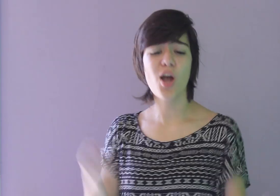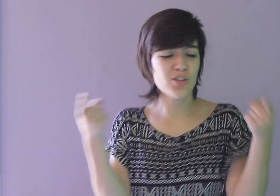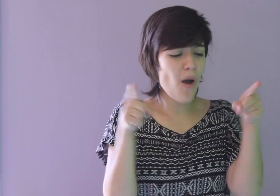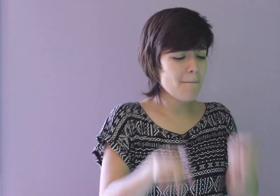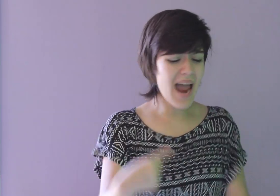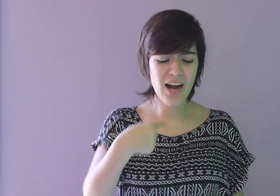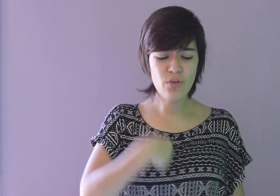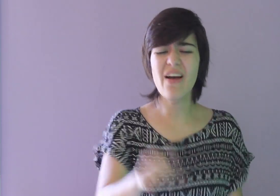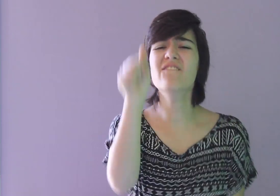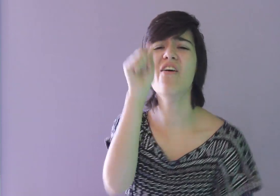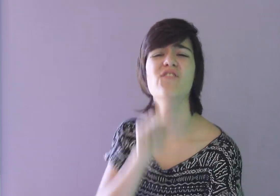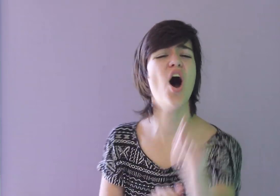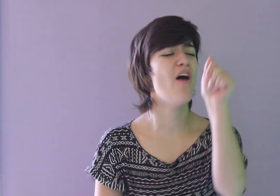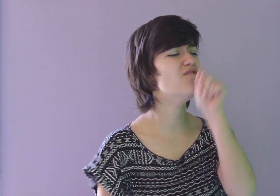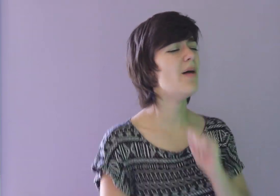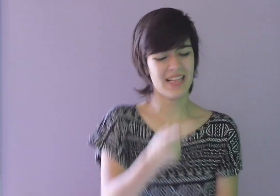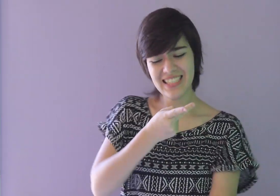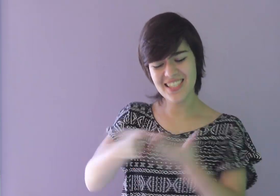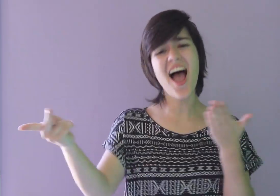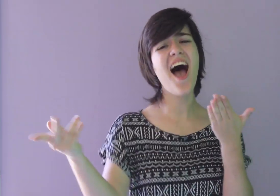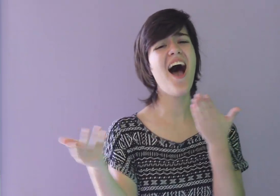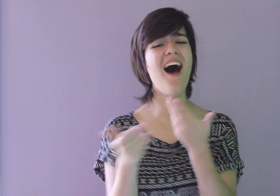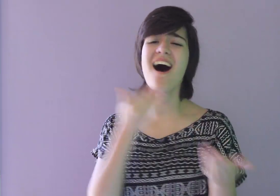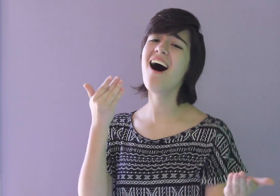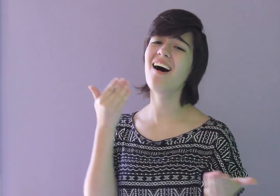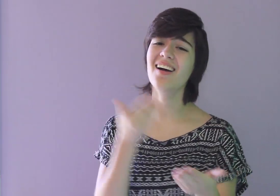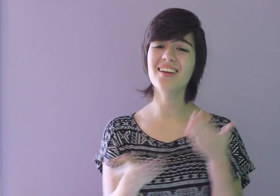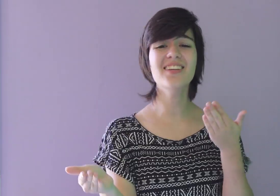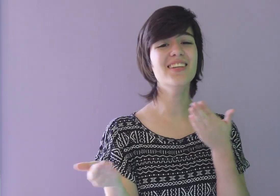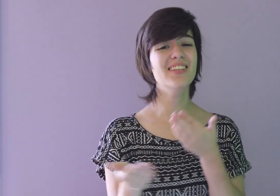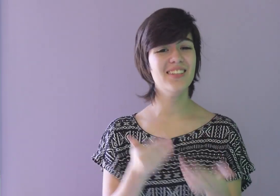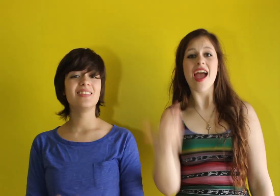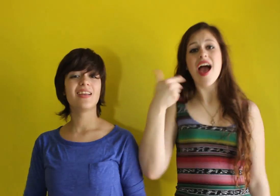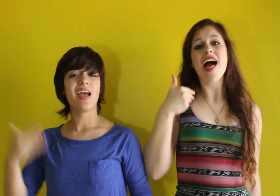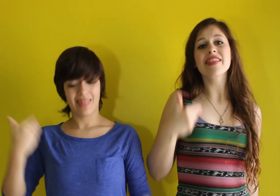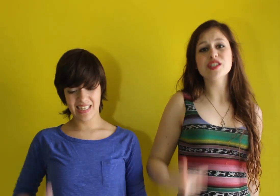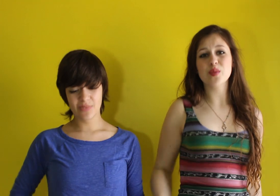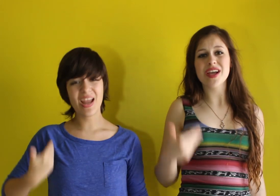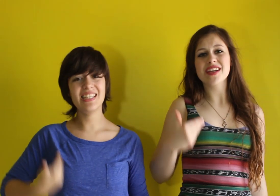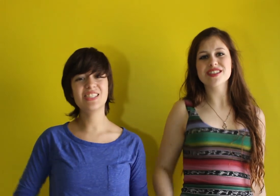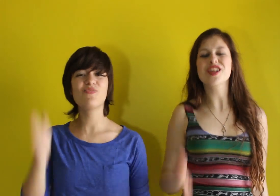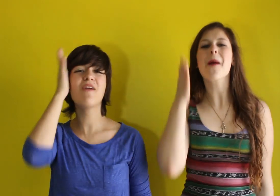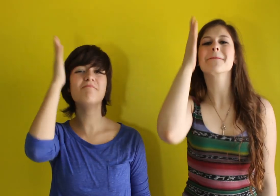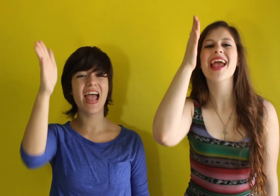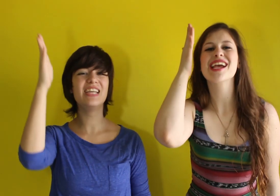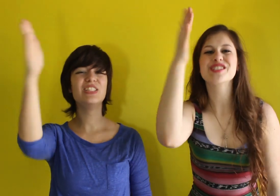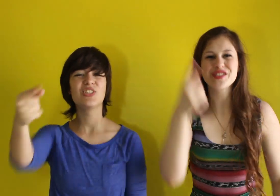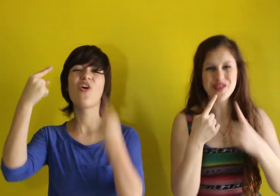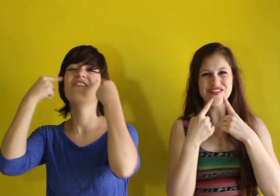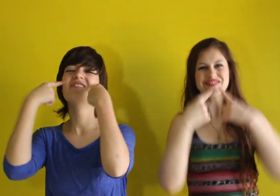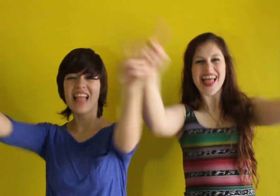No matter if I fall from the sky These wings are made to fly.